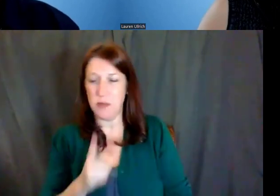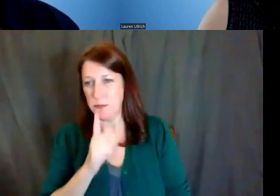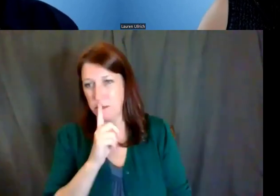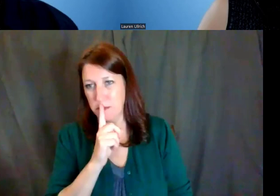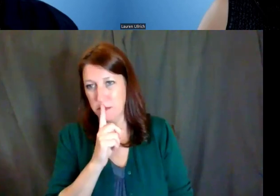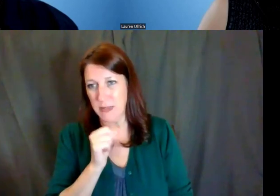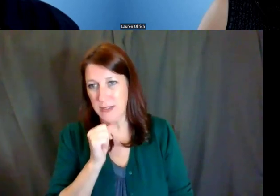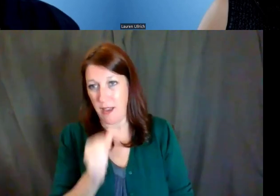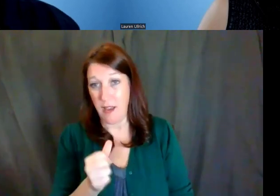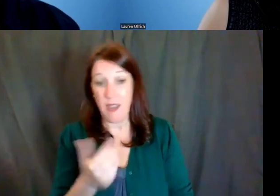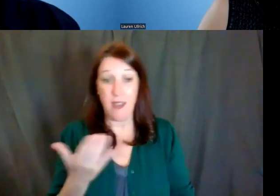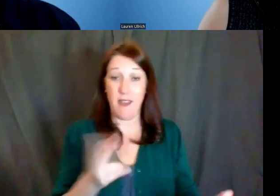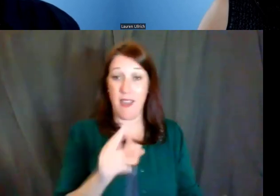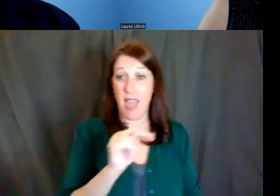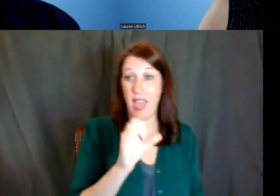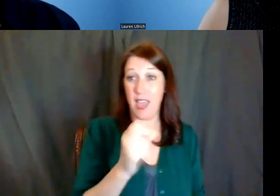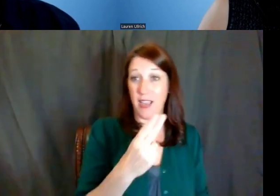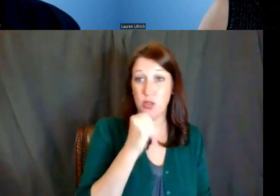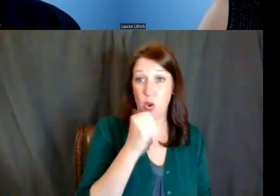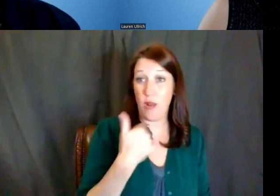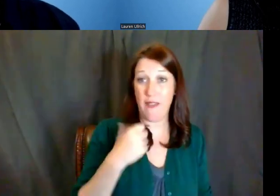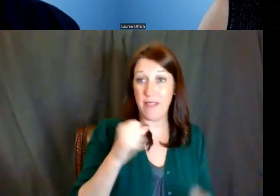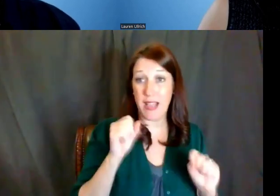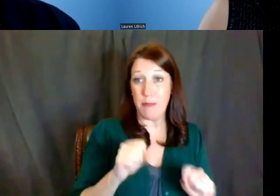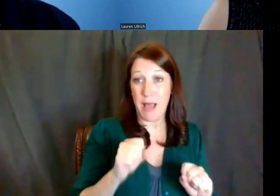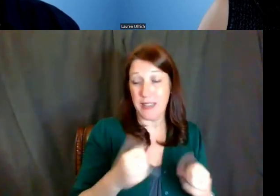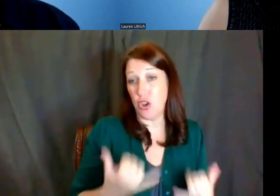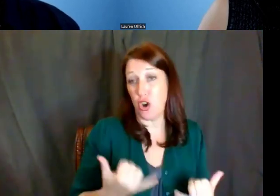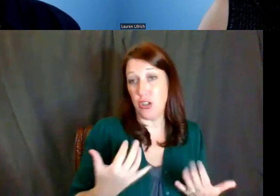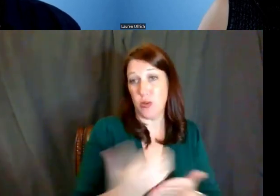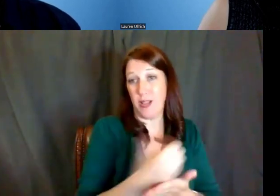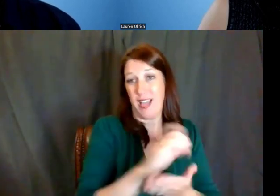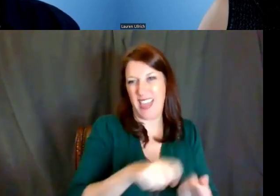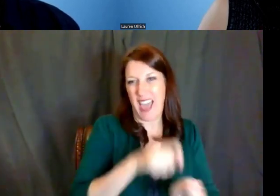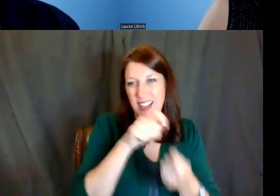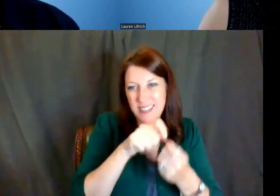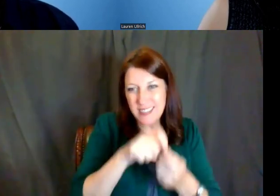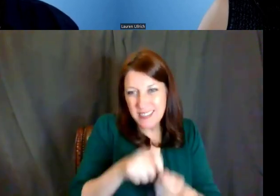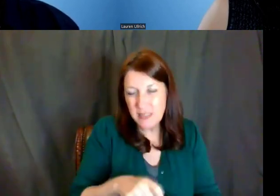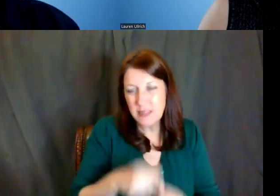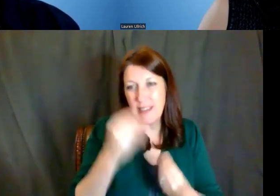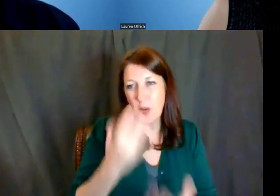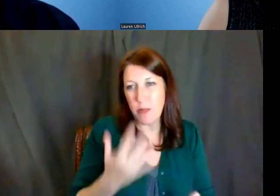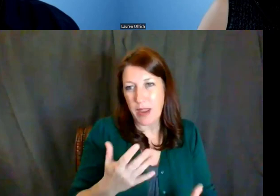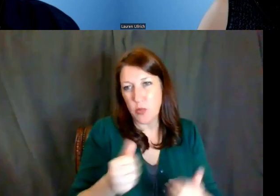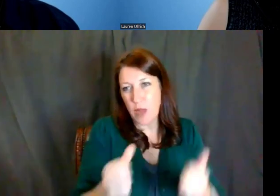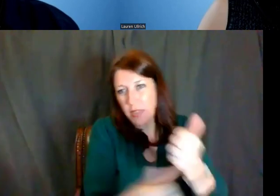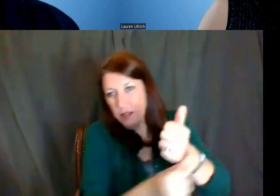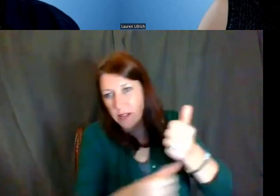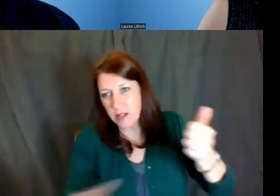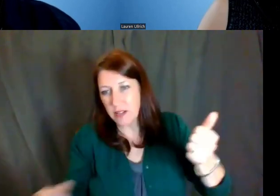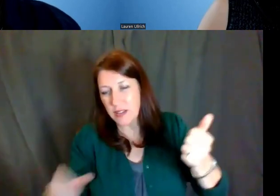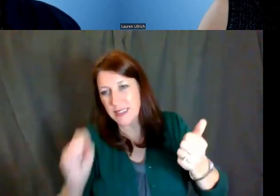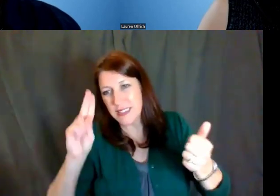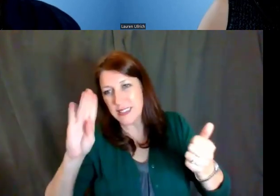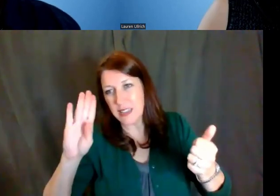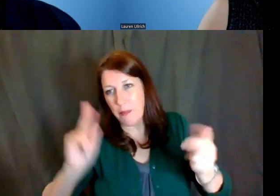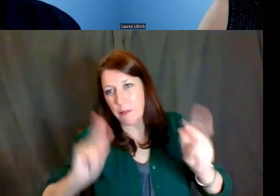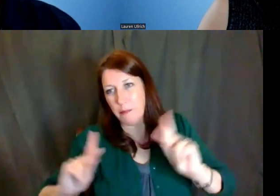do not have the capacity currently to collect that kind of information, subpopulation information, so we really wouldn't know